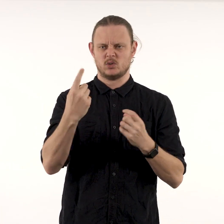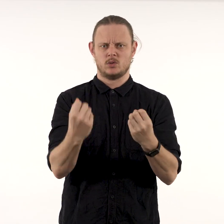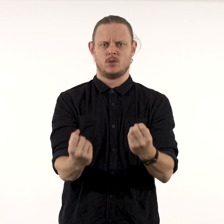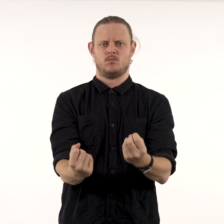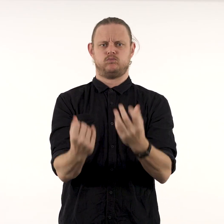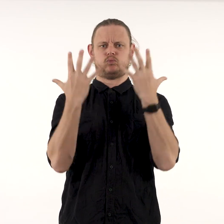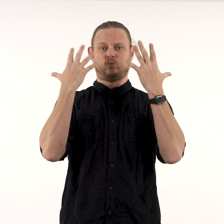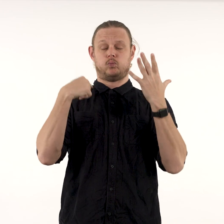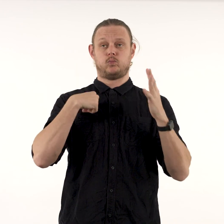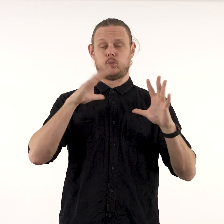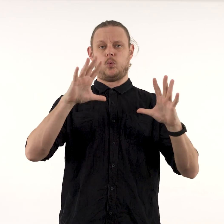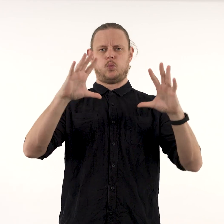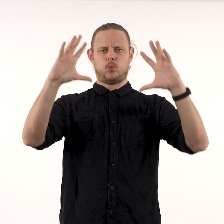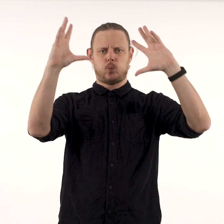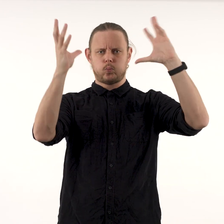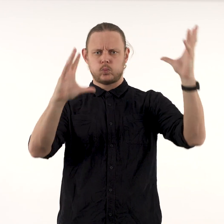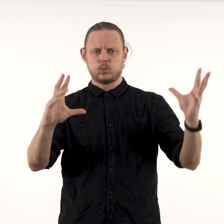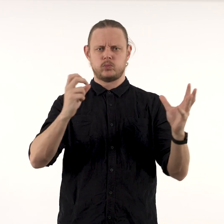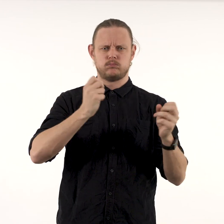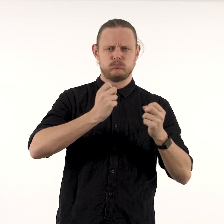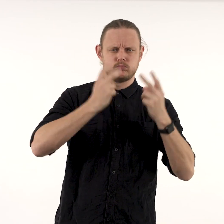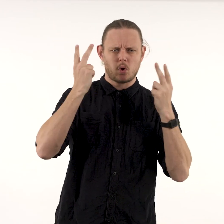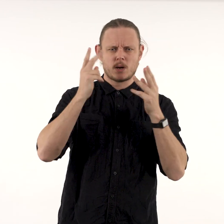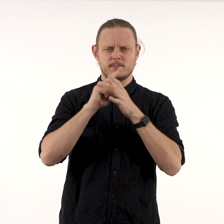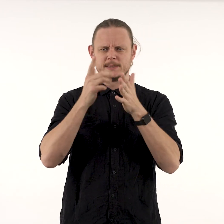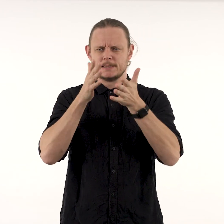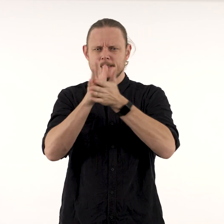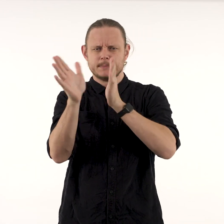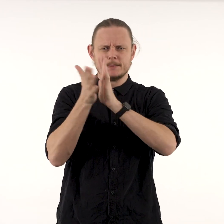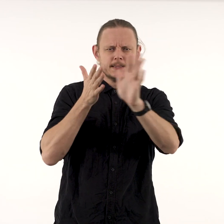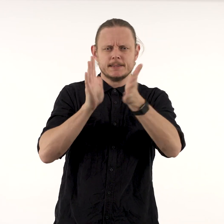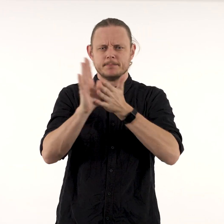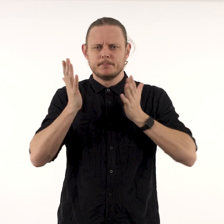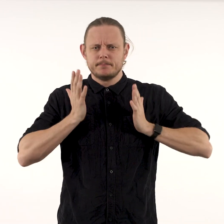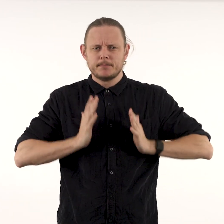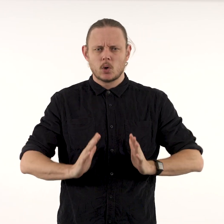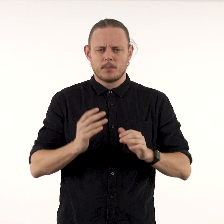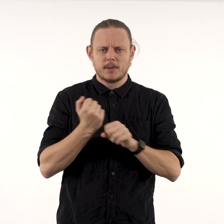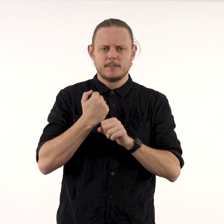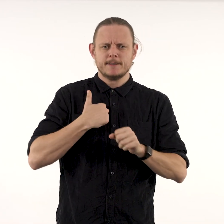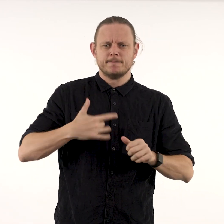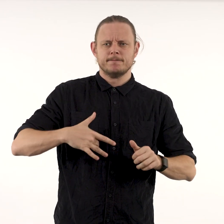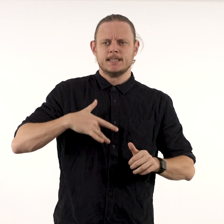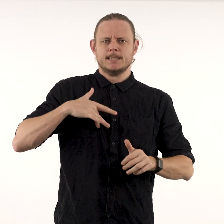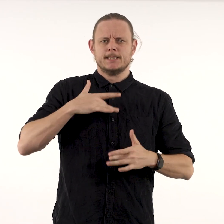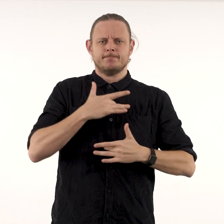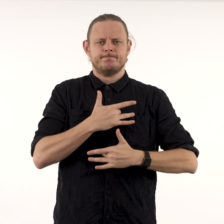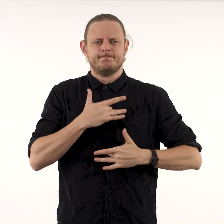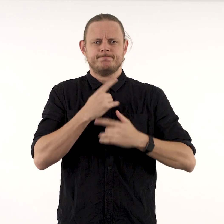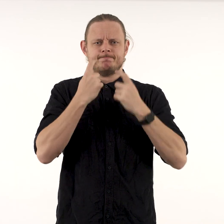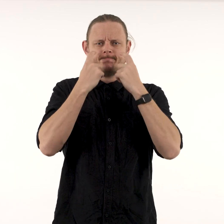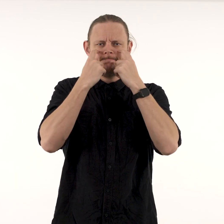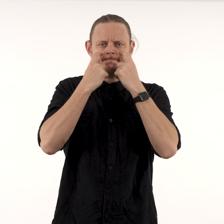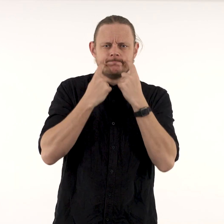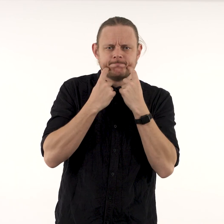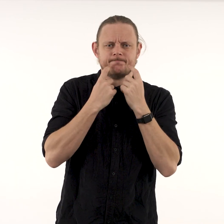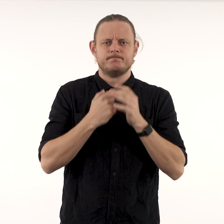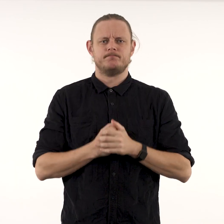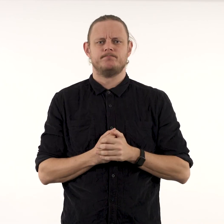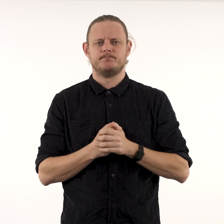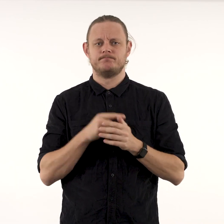Greeting me in the front foyer, the polymorphous, bright, slippery bodies brought me to tears -